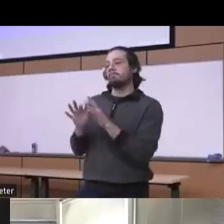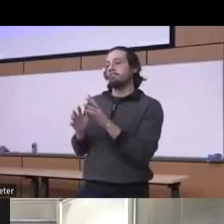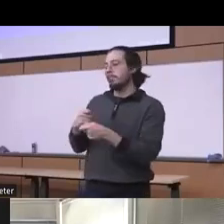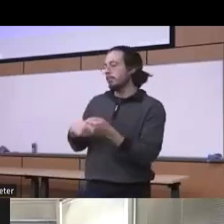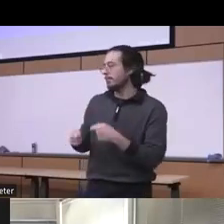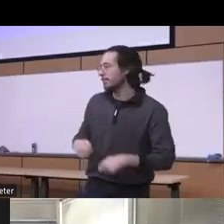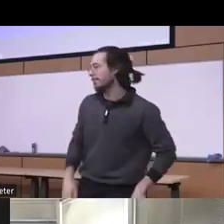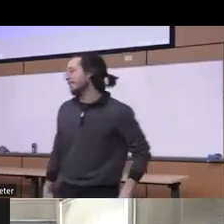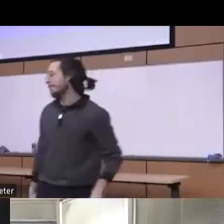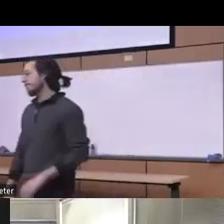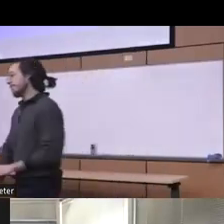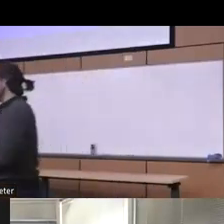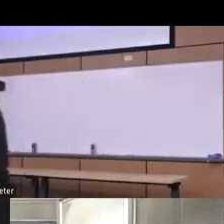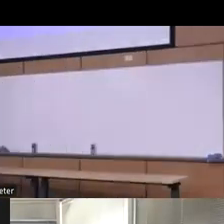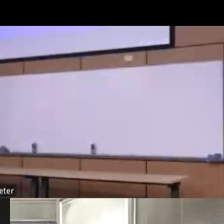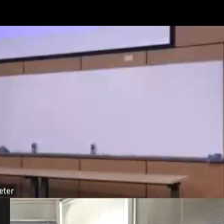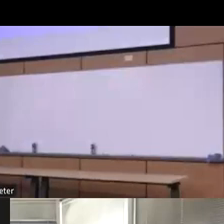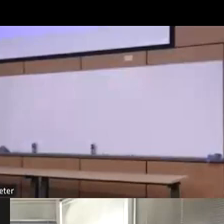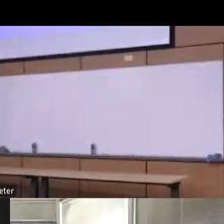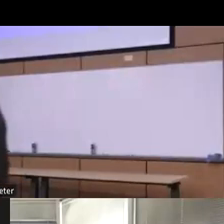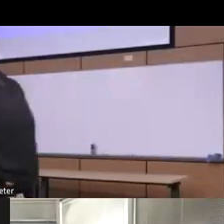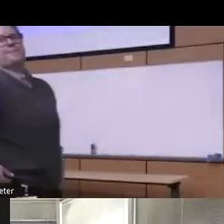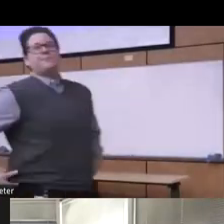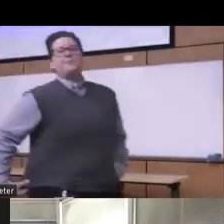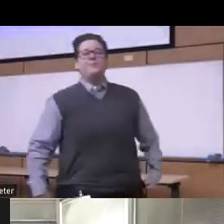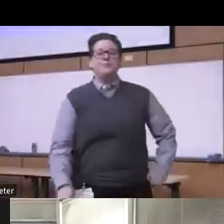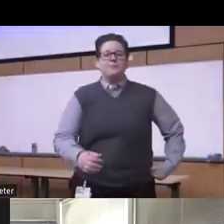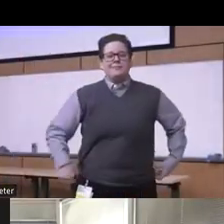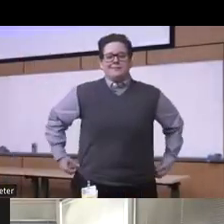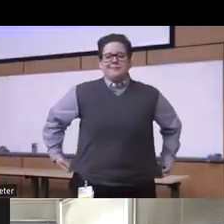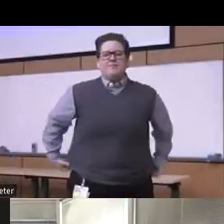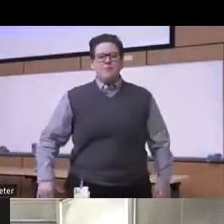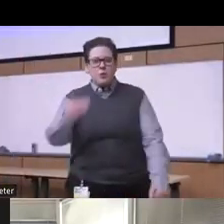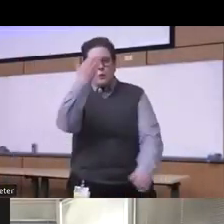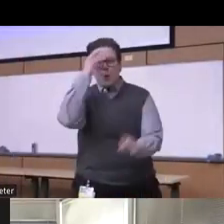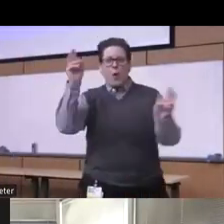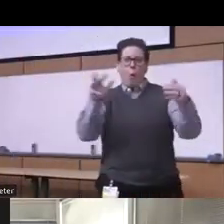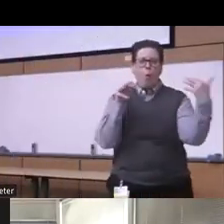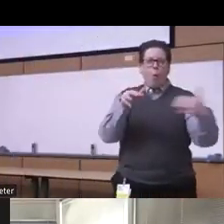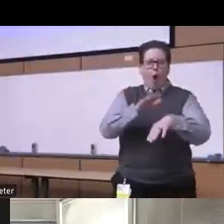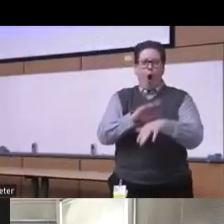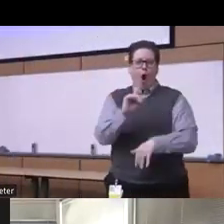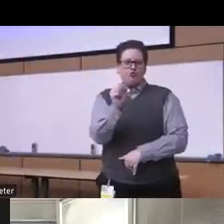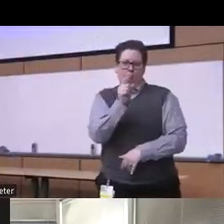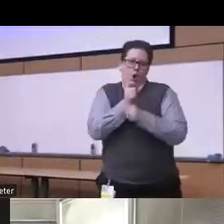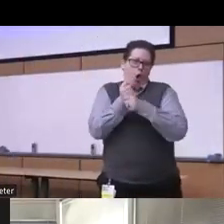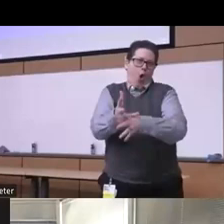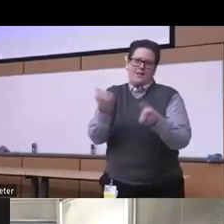Fiasco and led up to the mass incarceration led up to really you know uh more you know